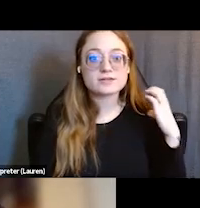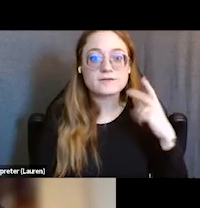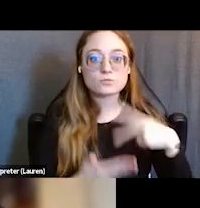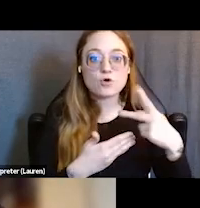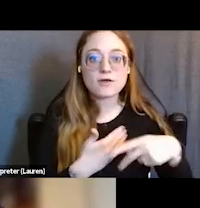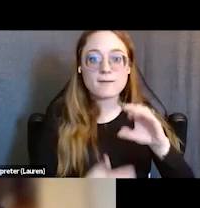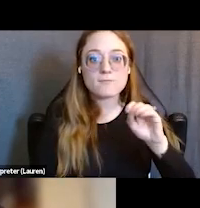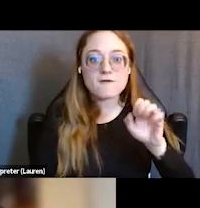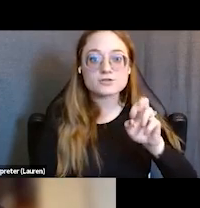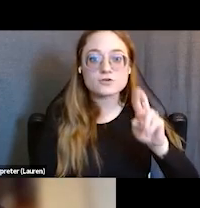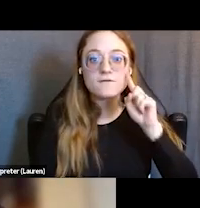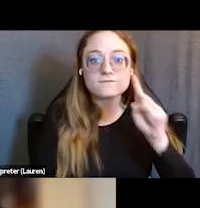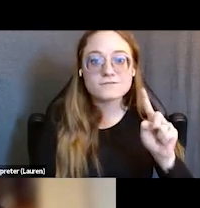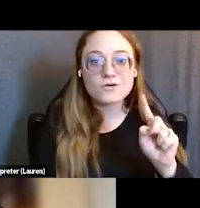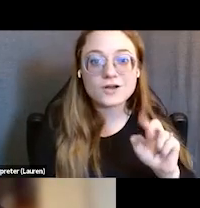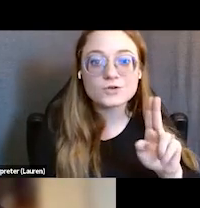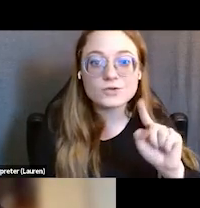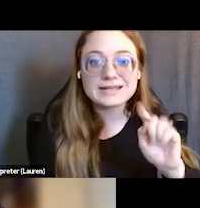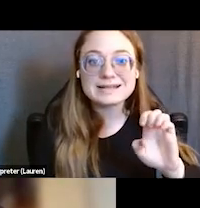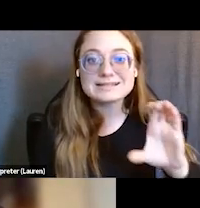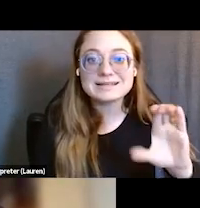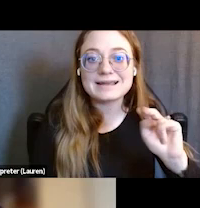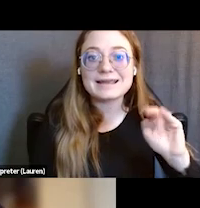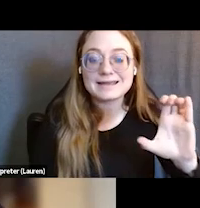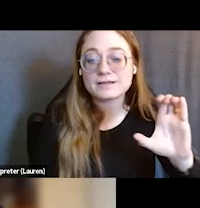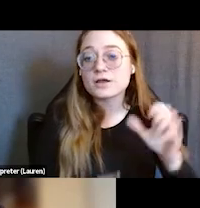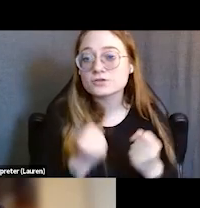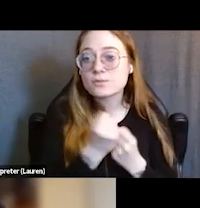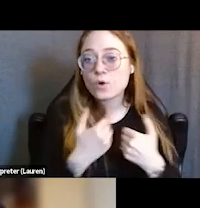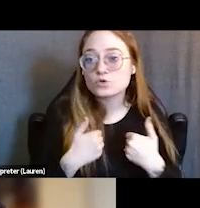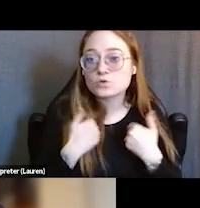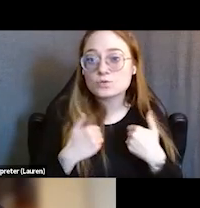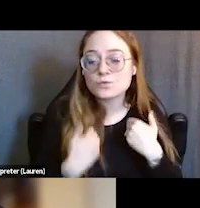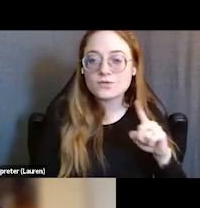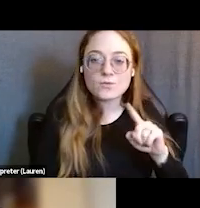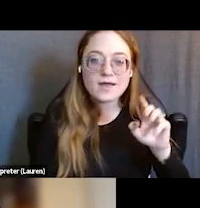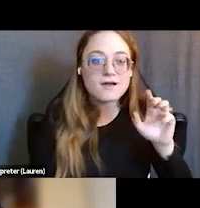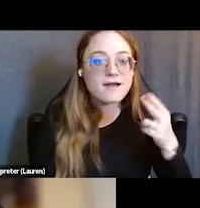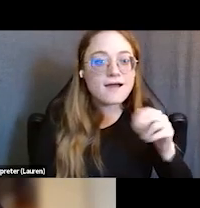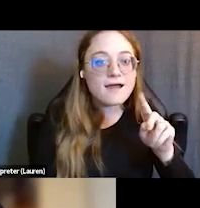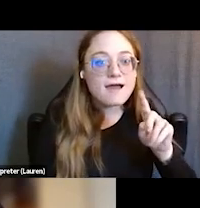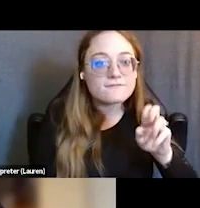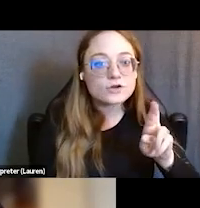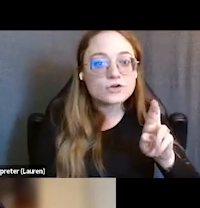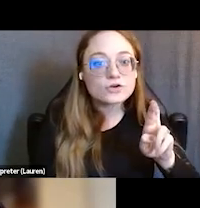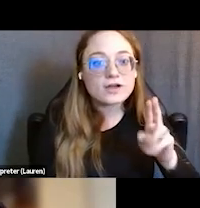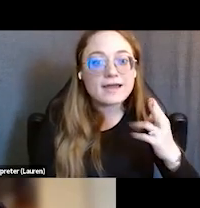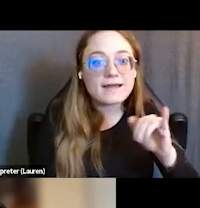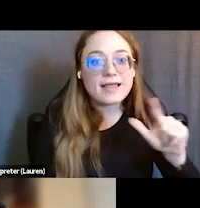which supports youth in Lawrence, Haverhill, and Lowell, Massachusetts. She is a Peruvian immigrant who's worked with young adults